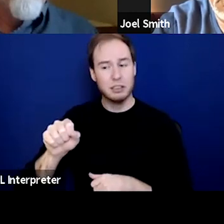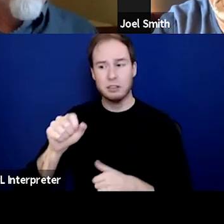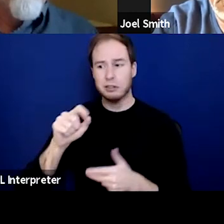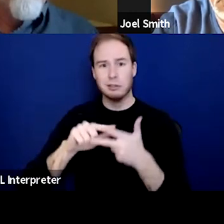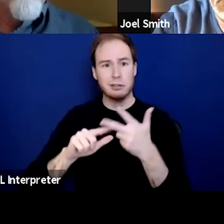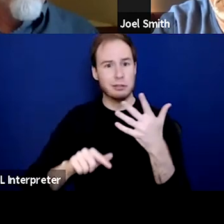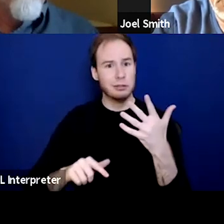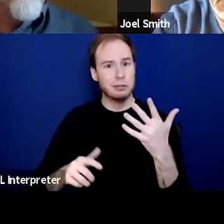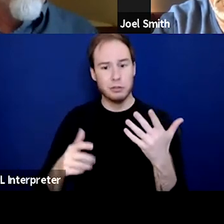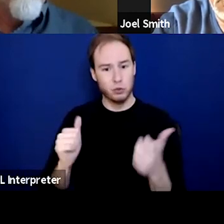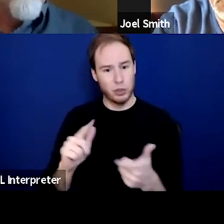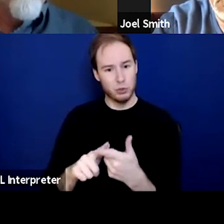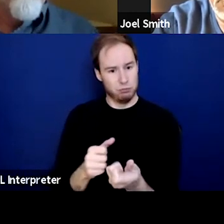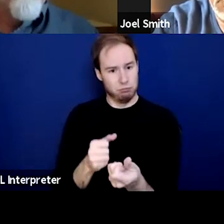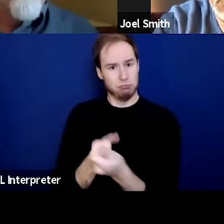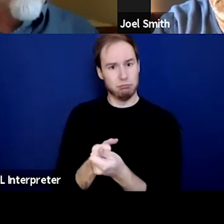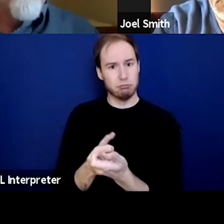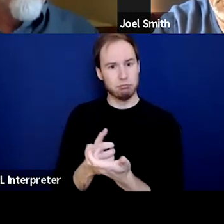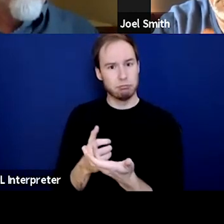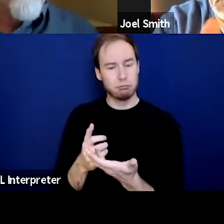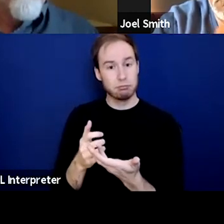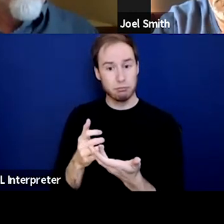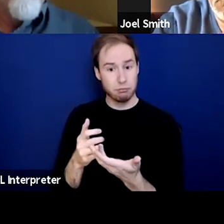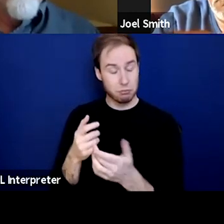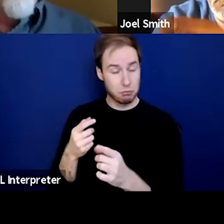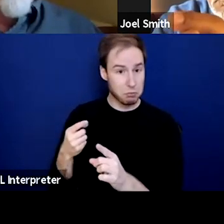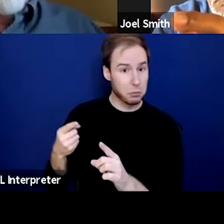For us, the whole point is to make life